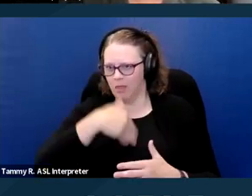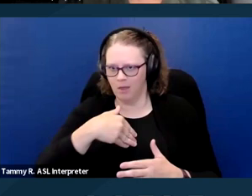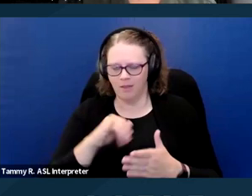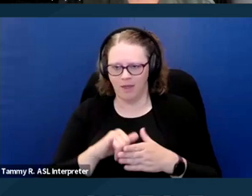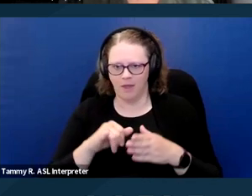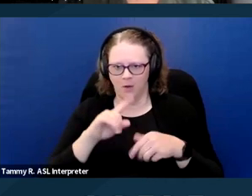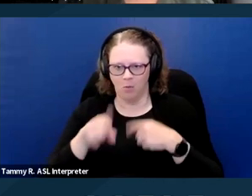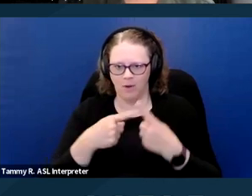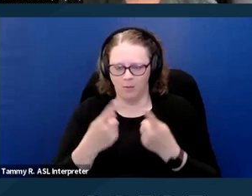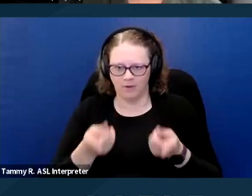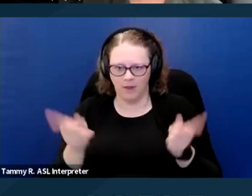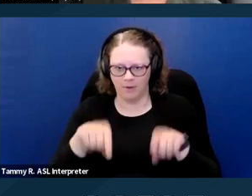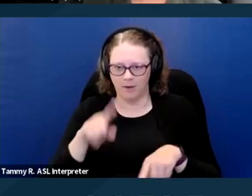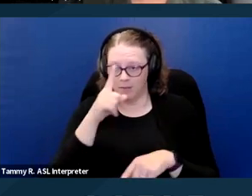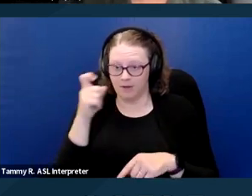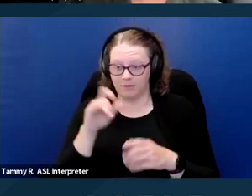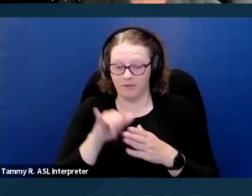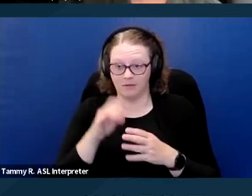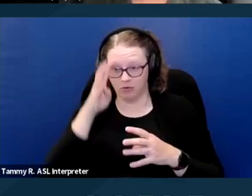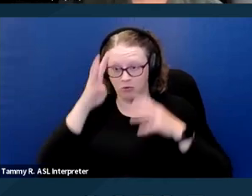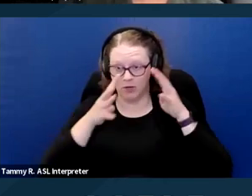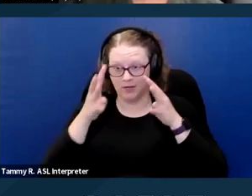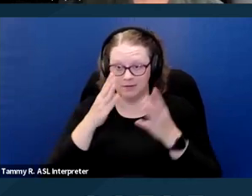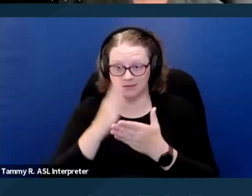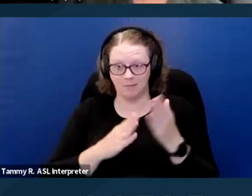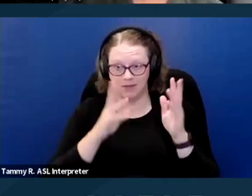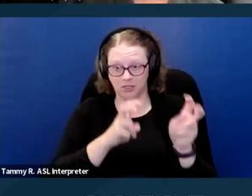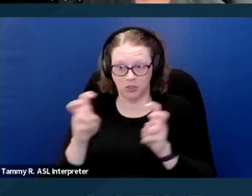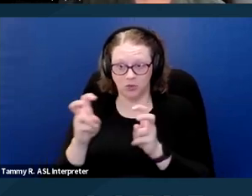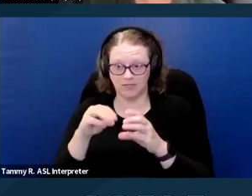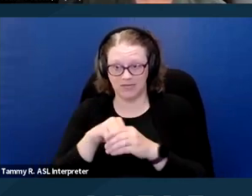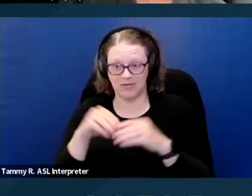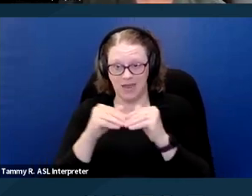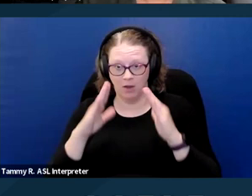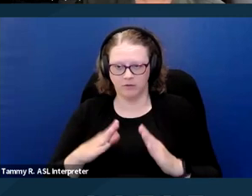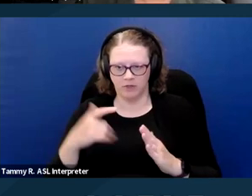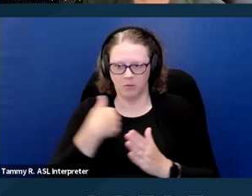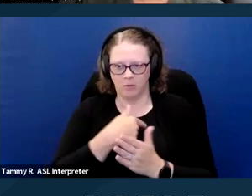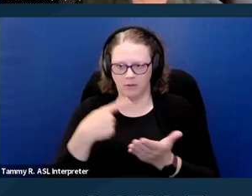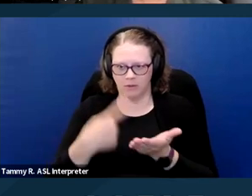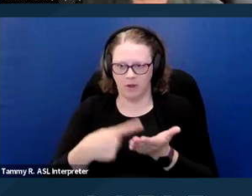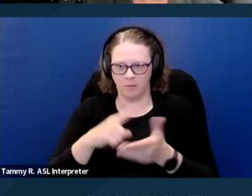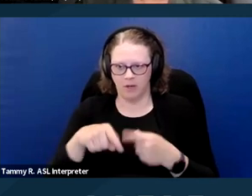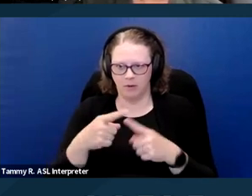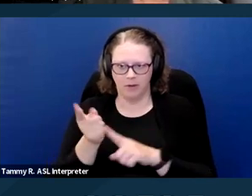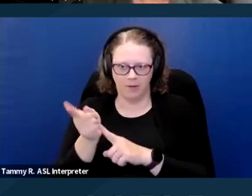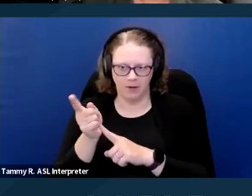that it was happening 'cause it has created some issues in housing as we'll talk about in just a second.